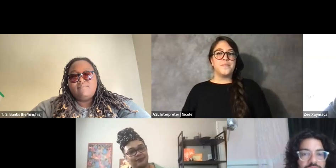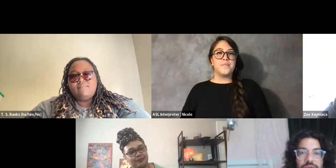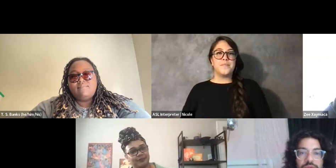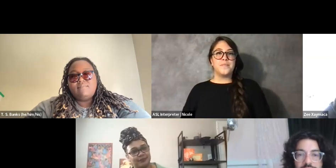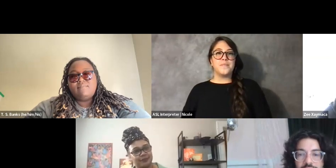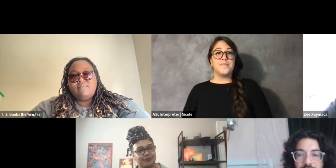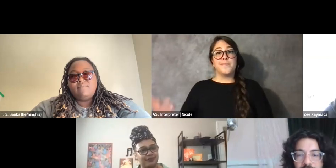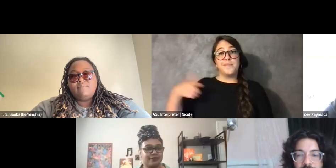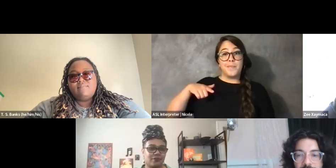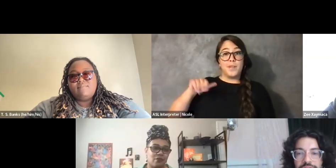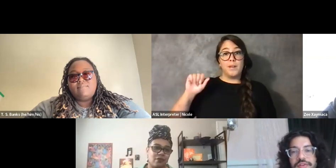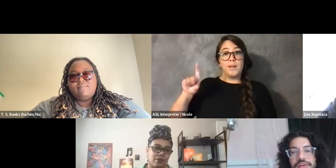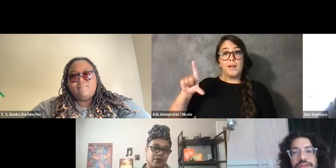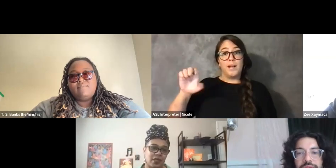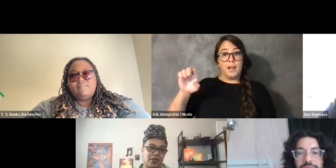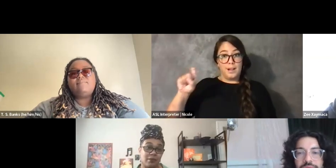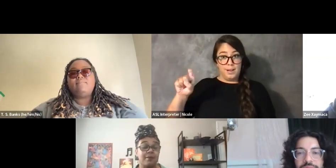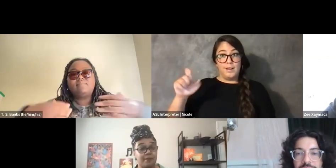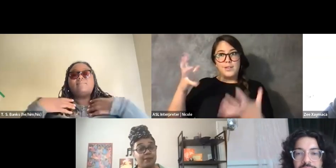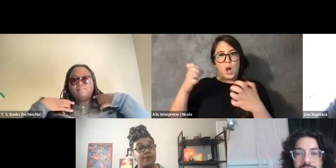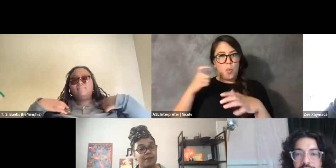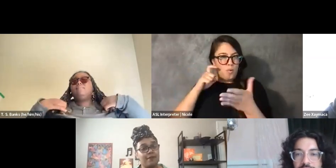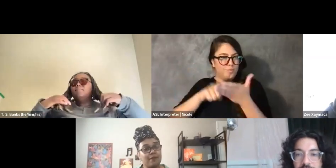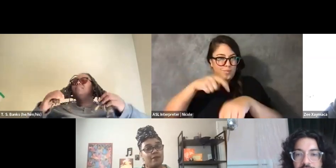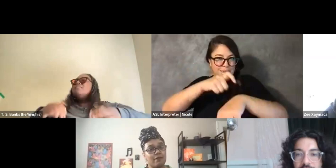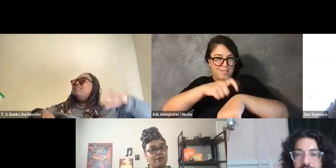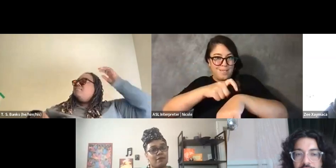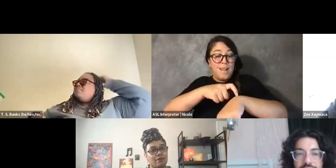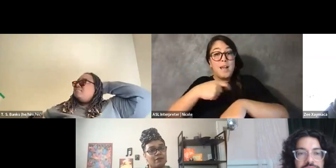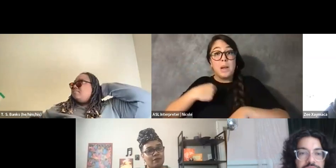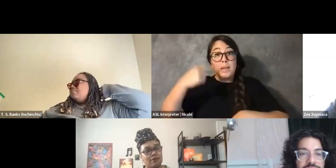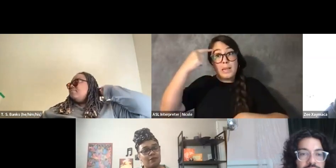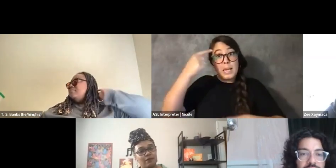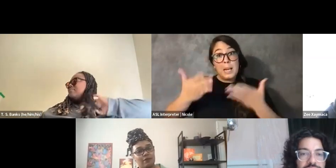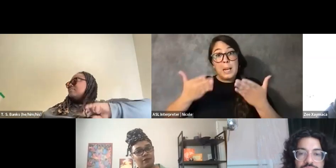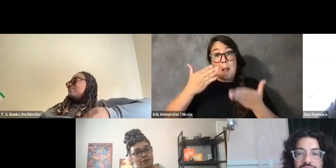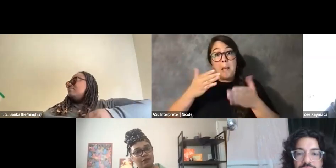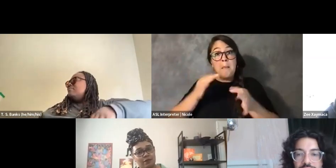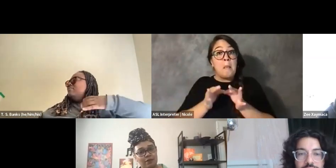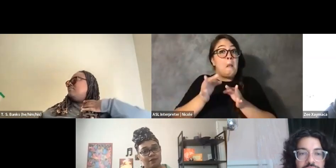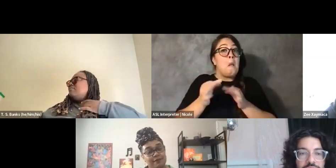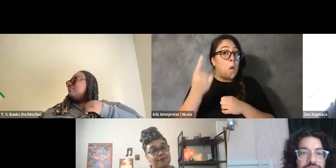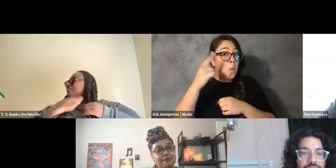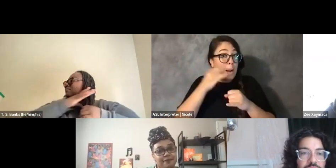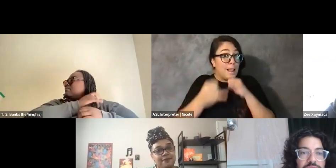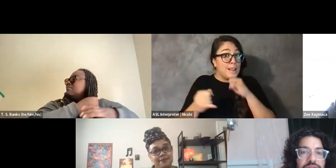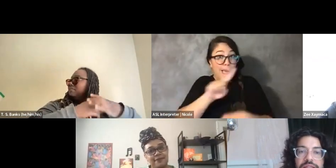I just want to be mindful of our time. I'm thinking maybe I'll extend this one last question before we go into break.